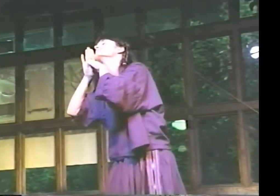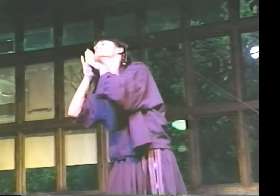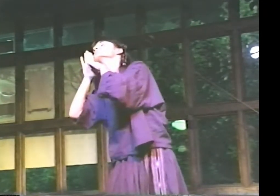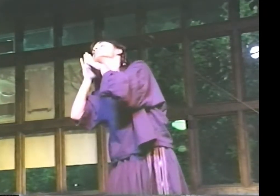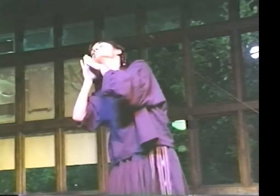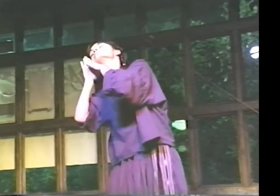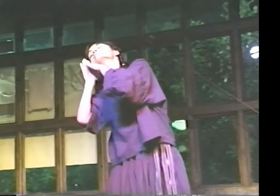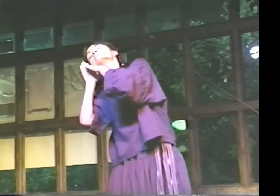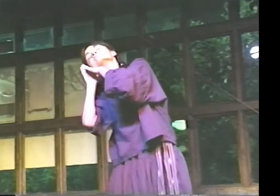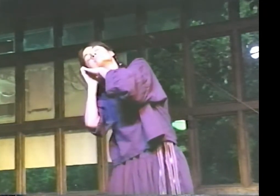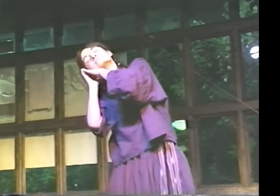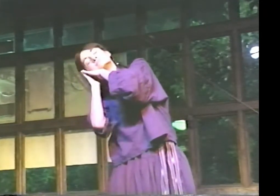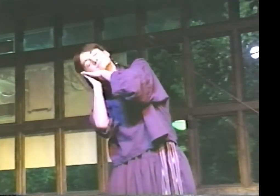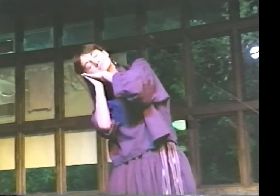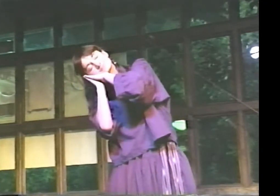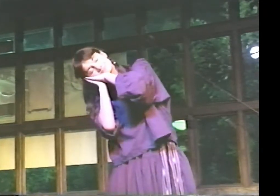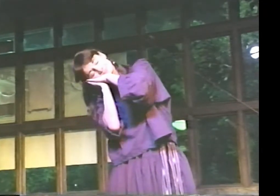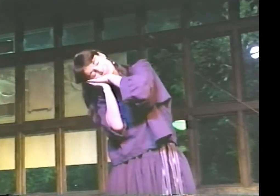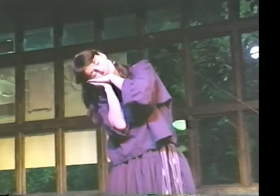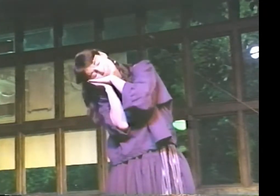AHH. SWEET SLEEP.